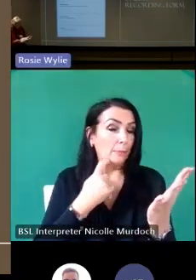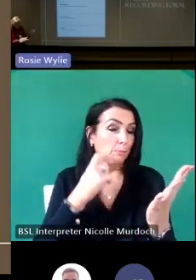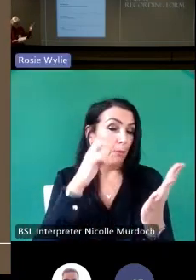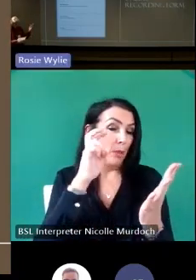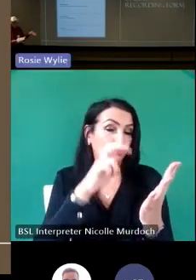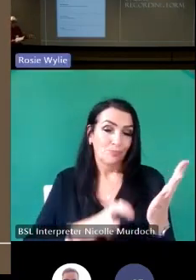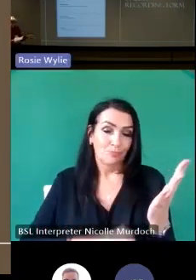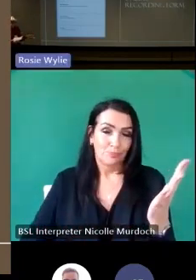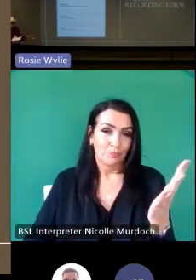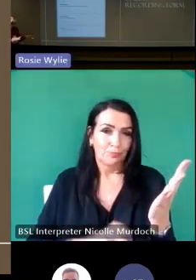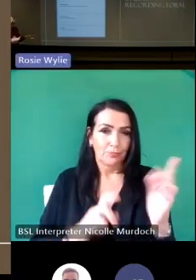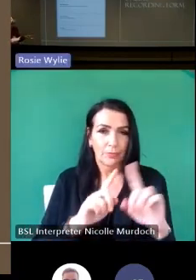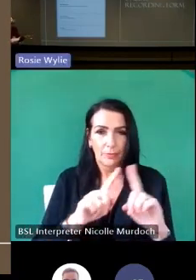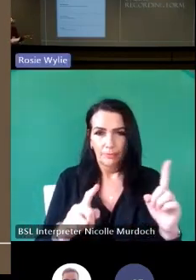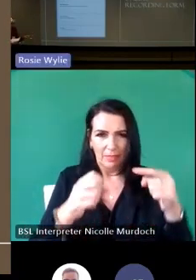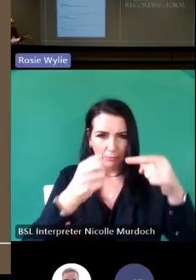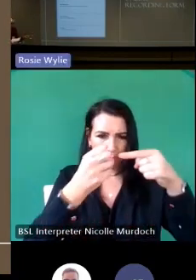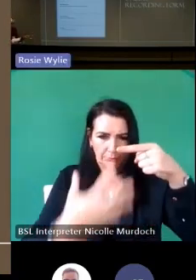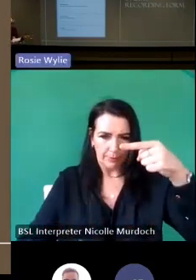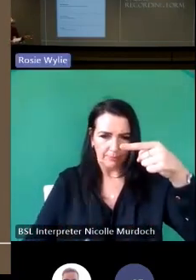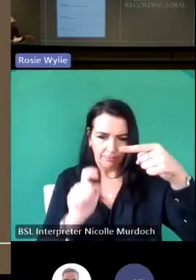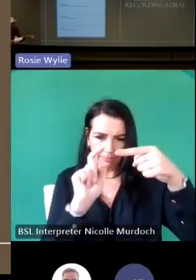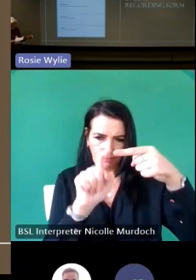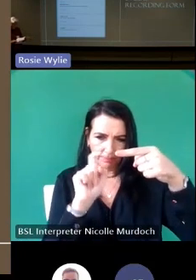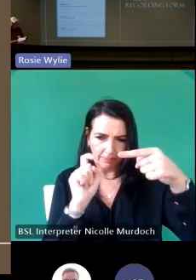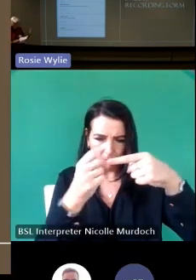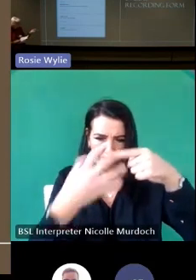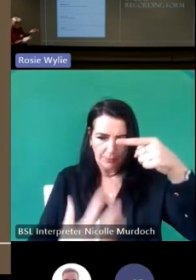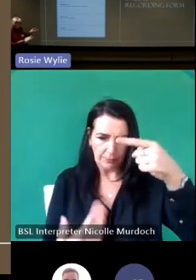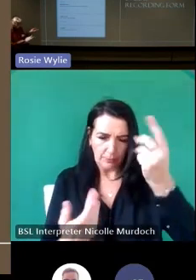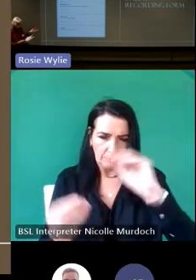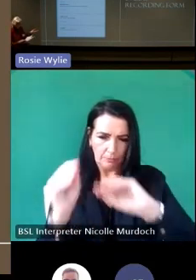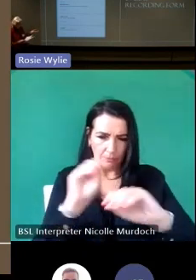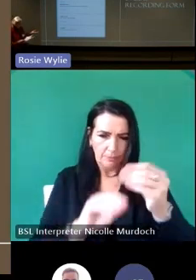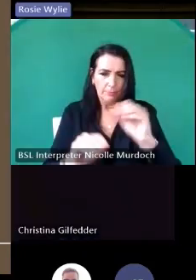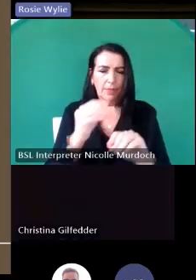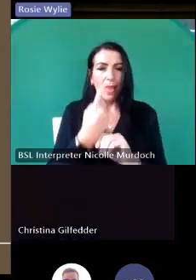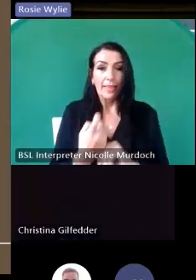series of drop-down prompts to make things easy this of course is on your smartphone and you're